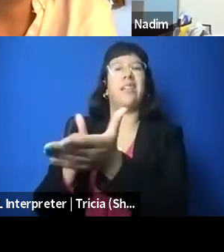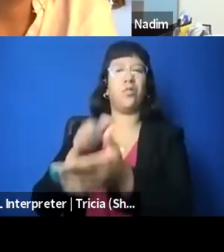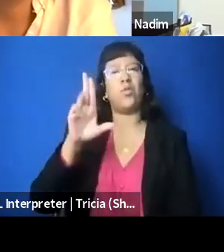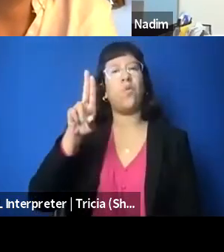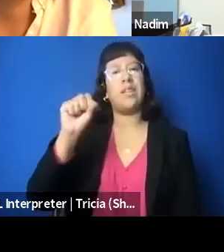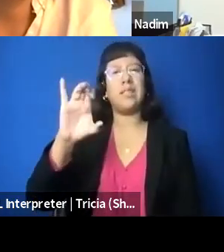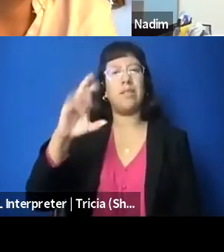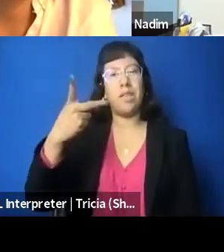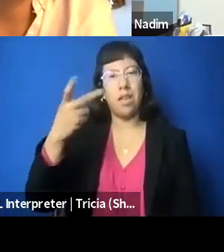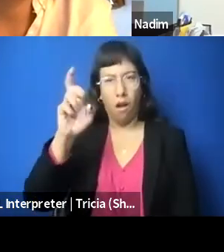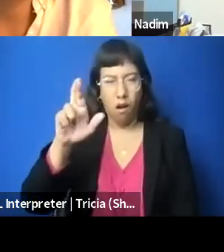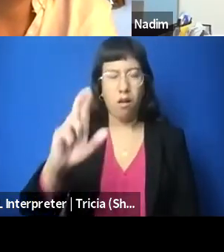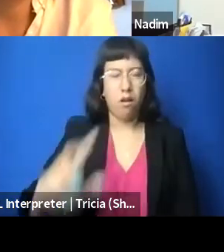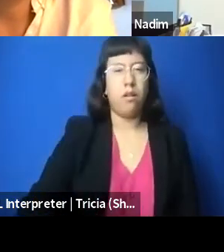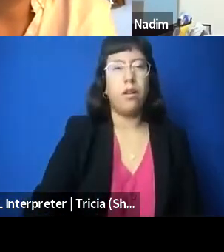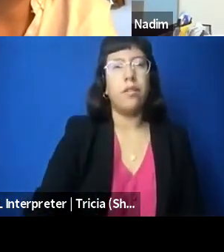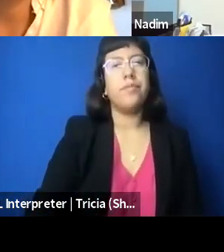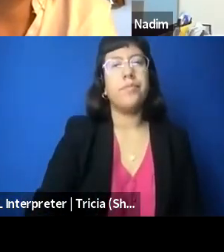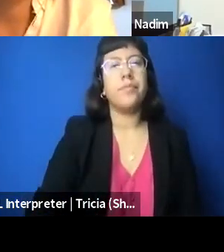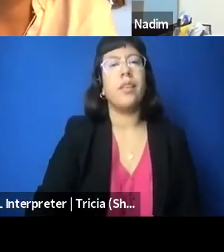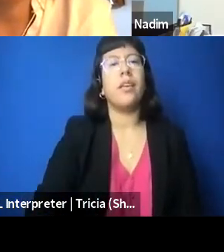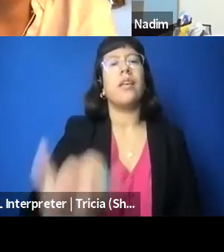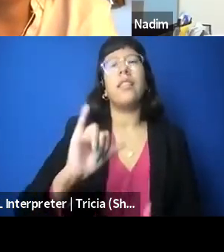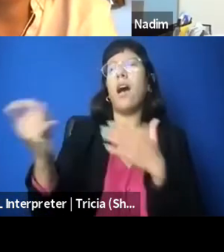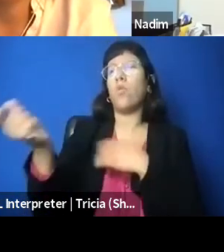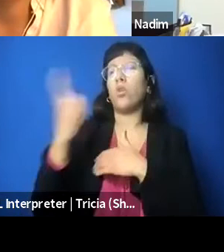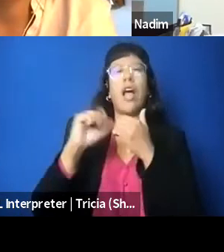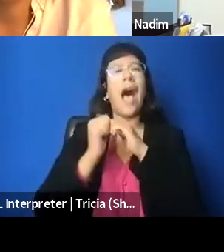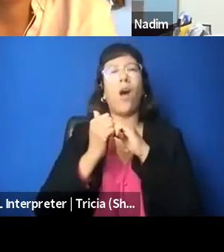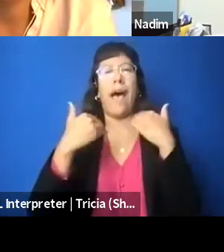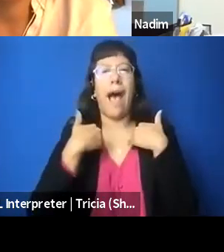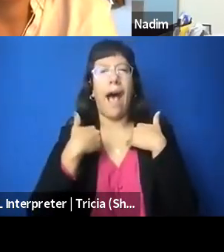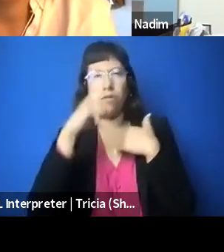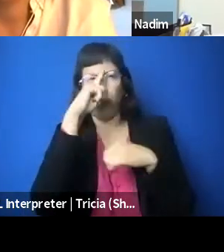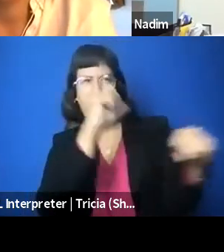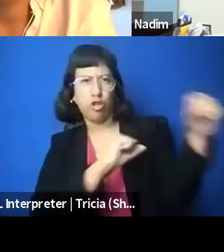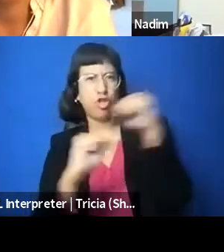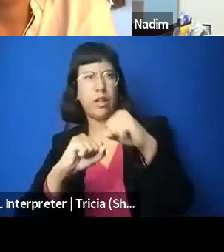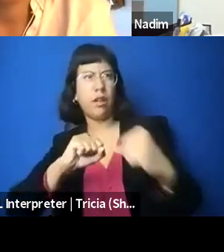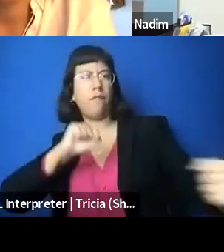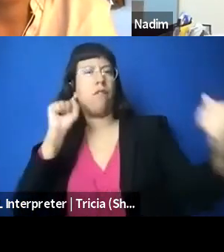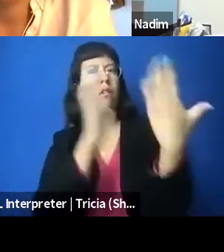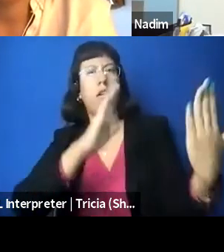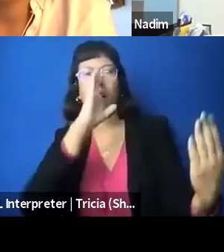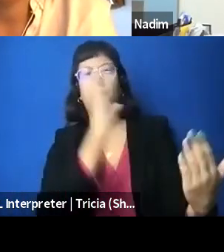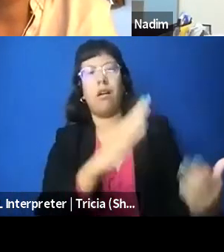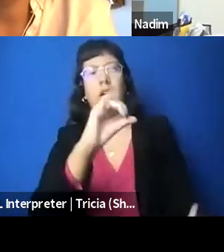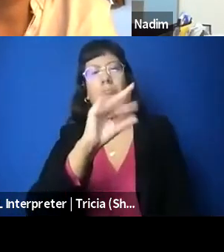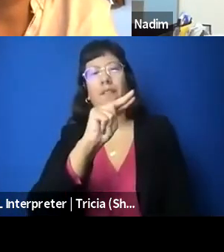around, you know, how do we develop an offensive strategy, or how do we go on the offense against all of these mechanisms? So I'm gonna hand off to Diala,